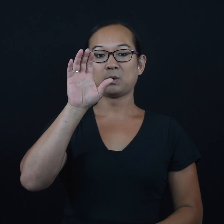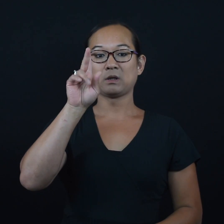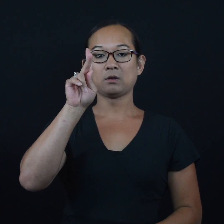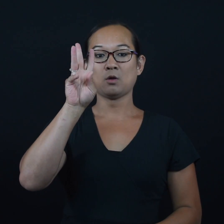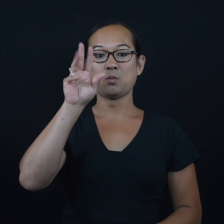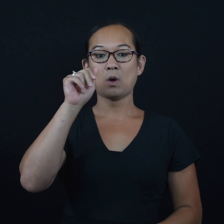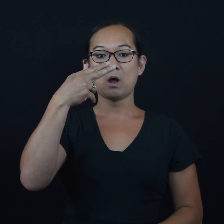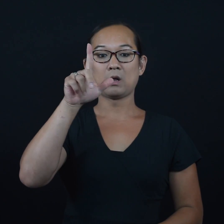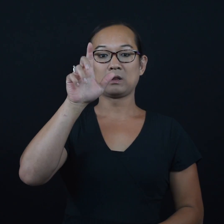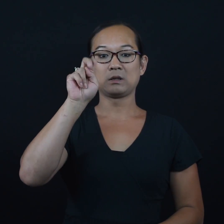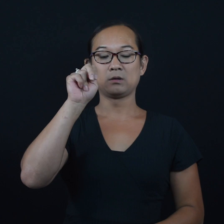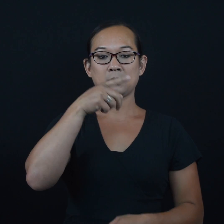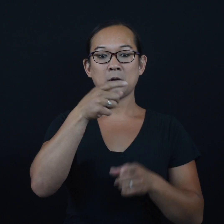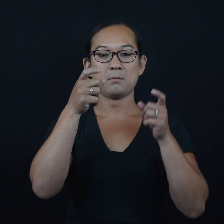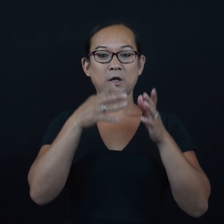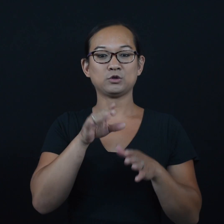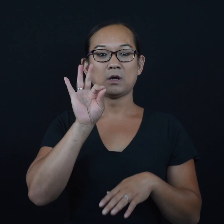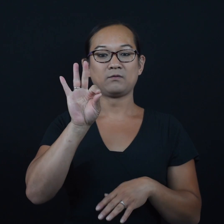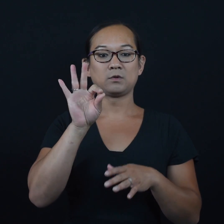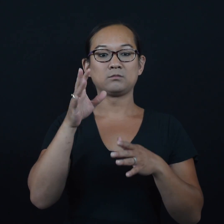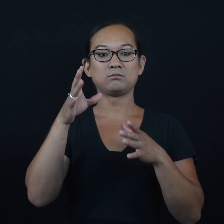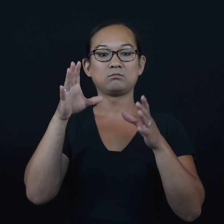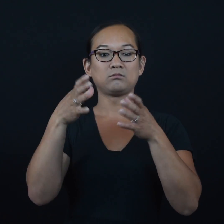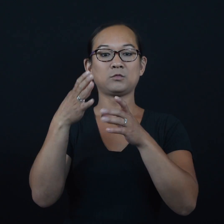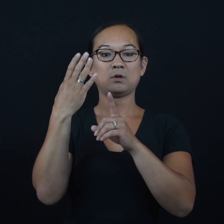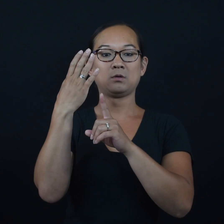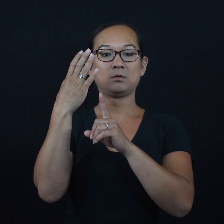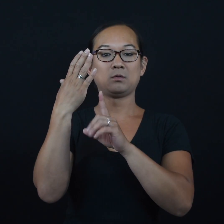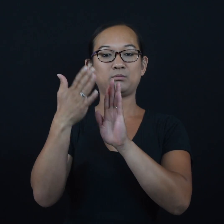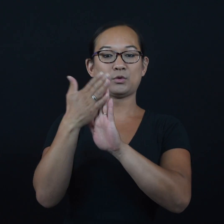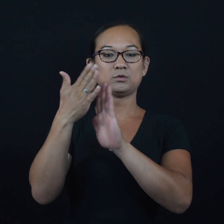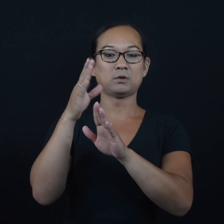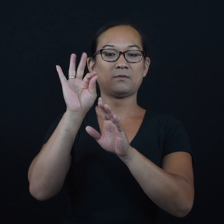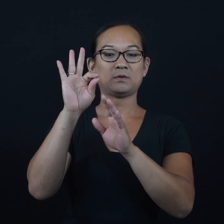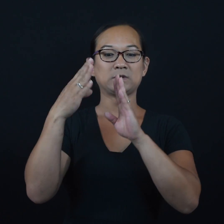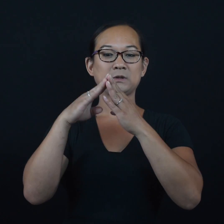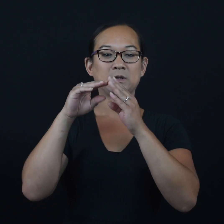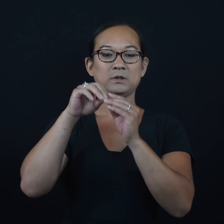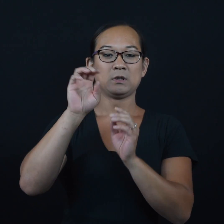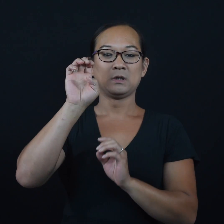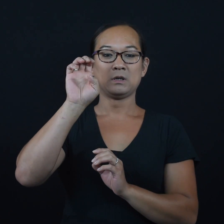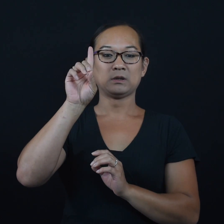Rick Wahlen, manager of utility operations for the city of Eden Prairie,